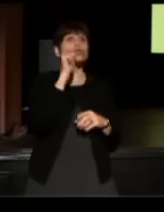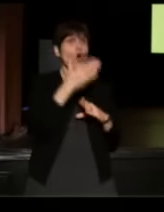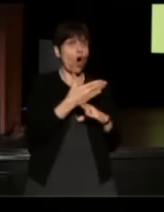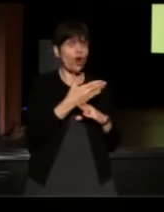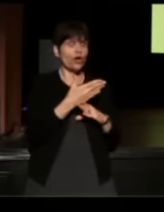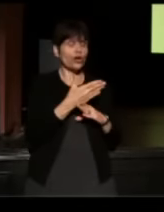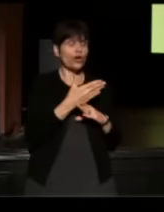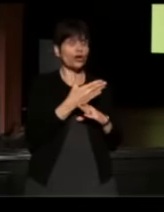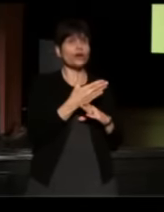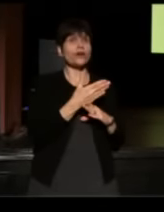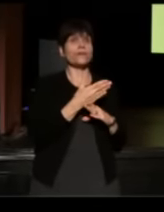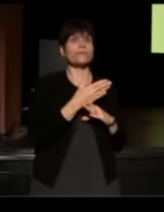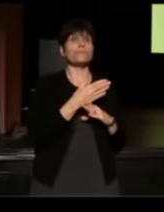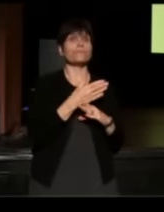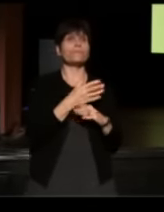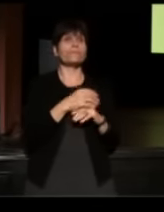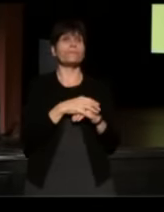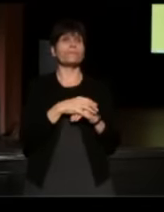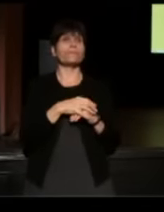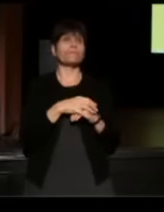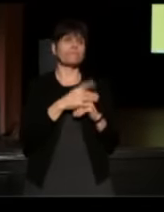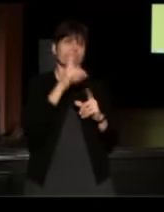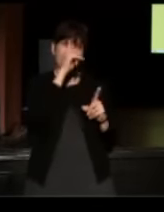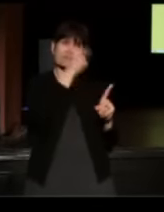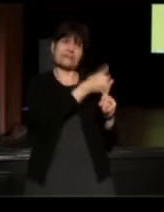and it speaks for itself.